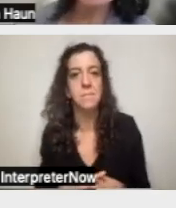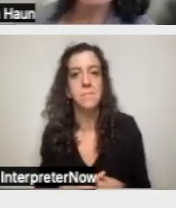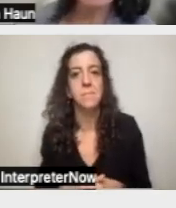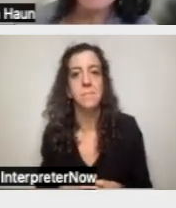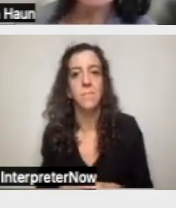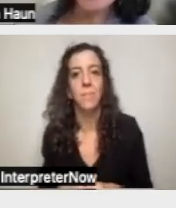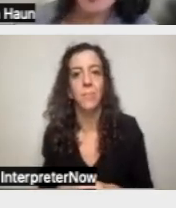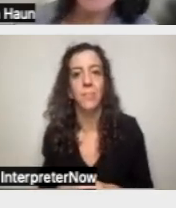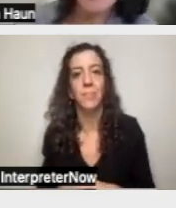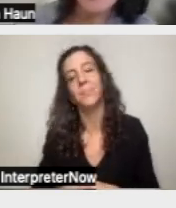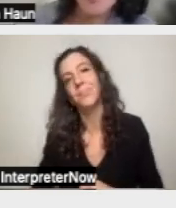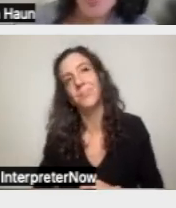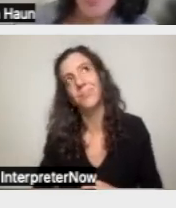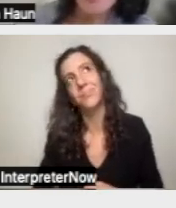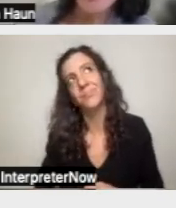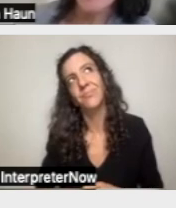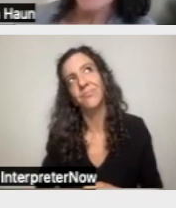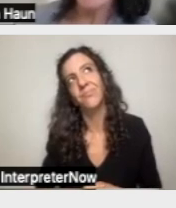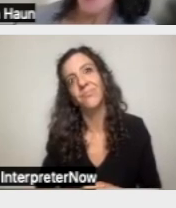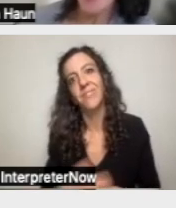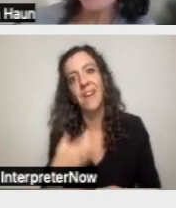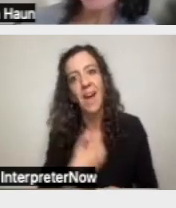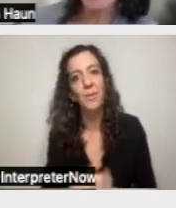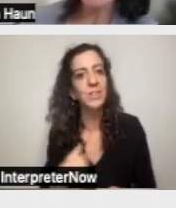I wish that I could say yes.